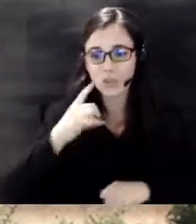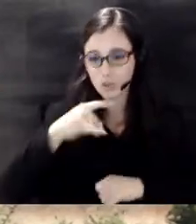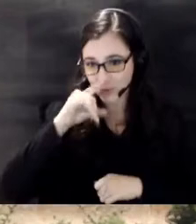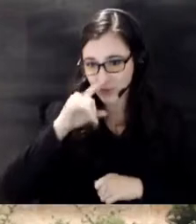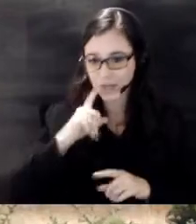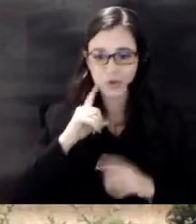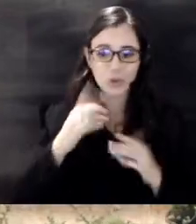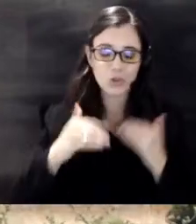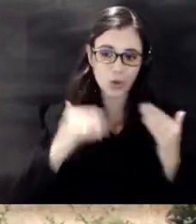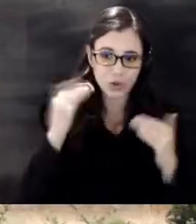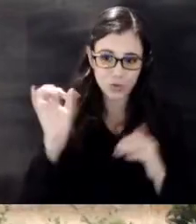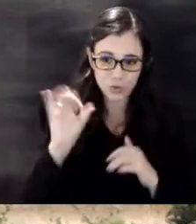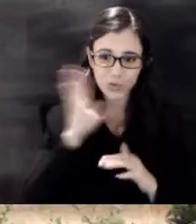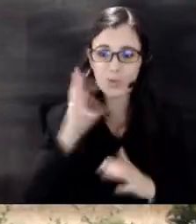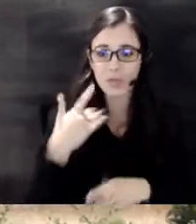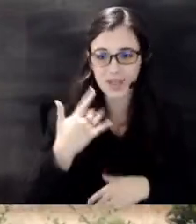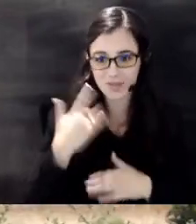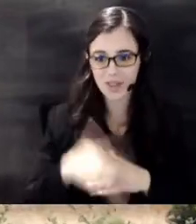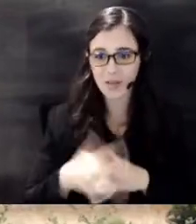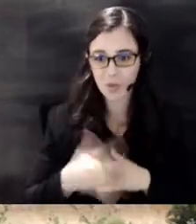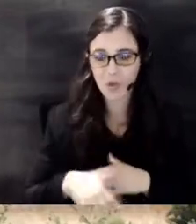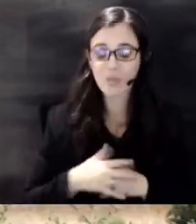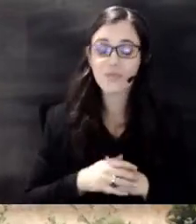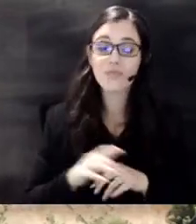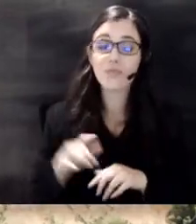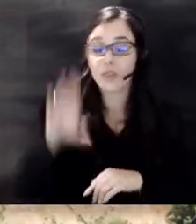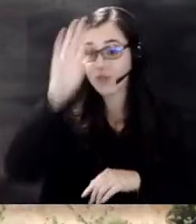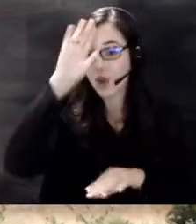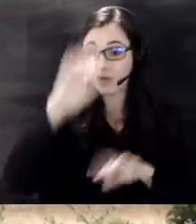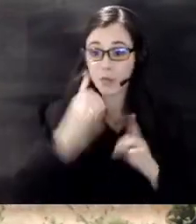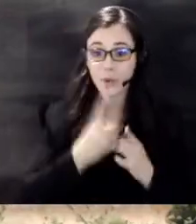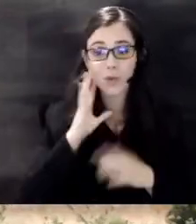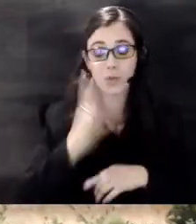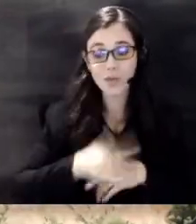as well the Wichita fire department will also be available to set up appointments for a free smoke